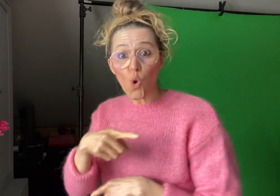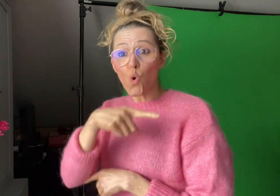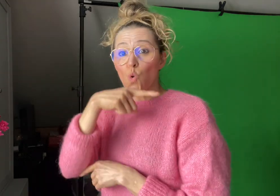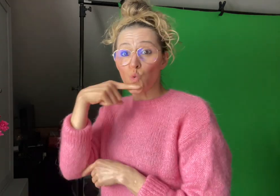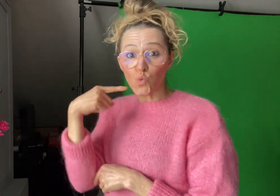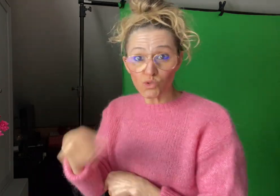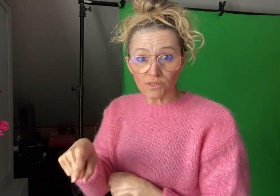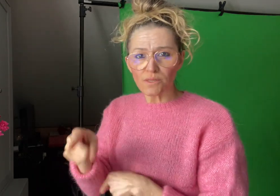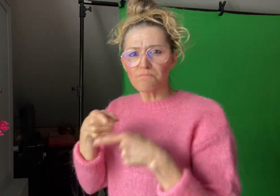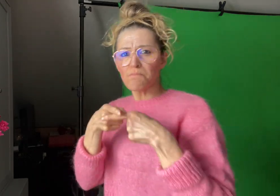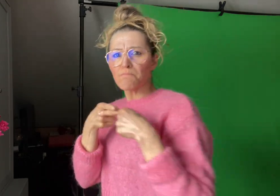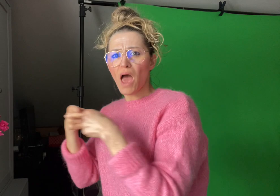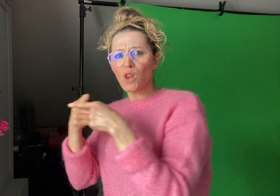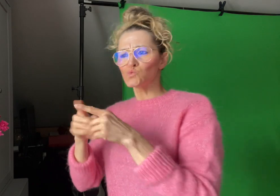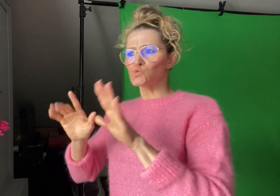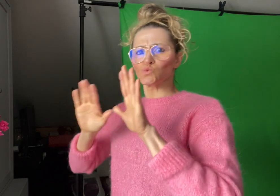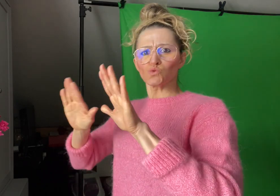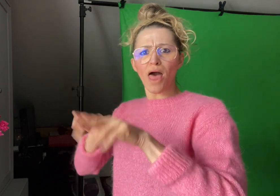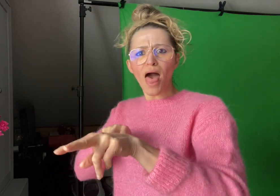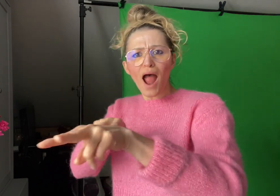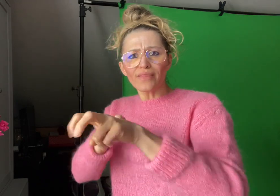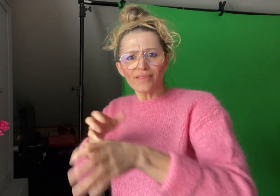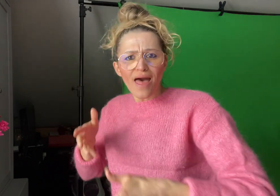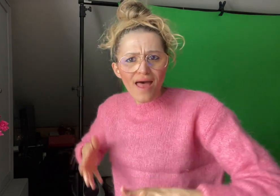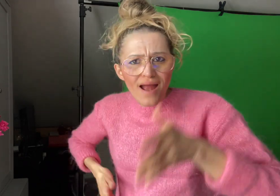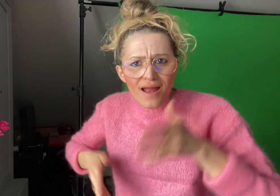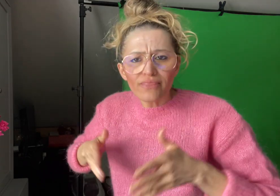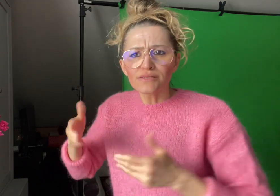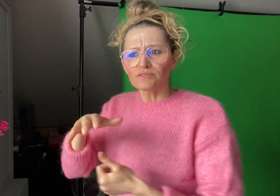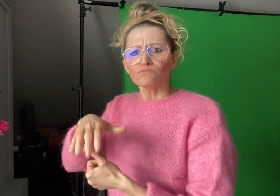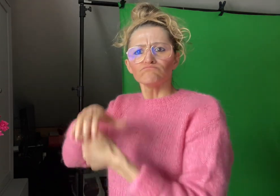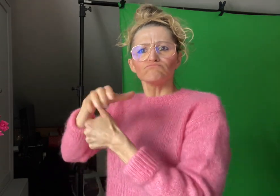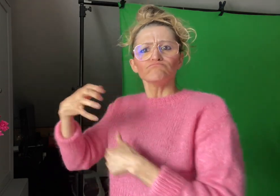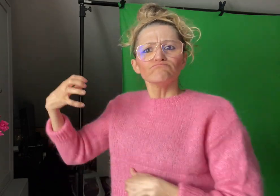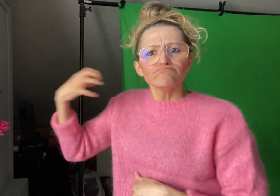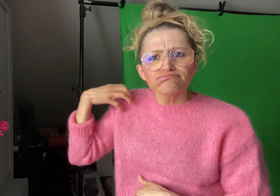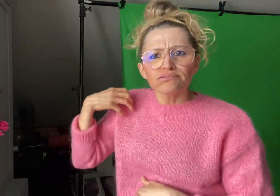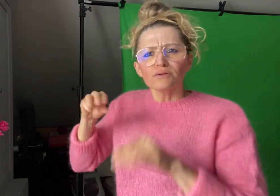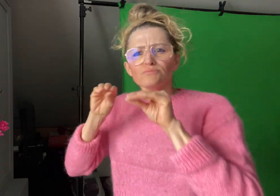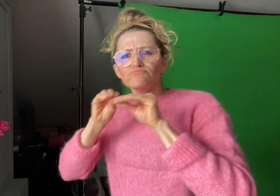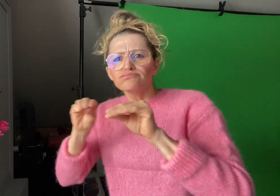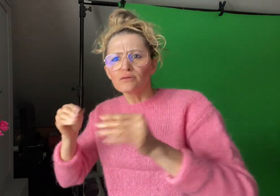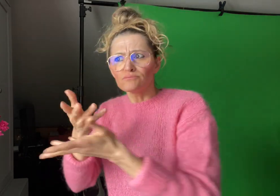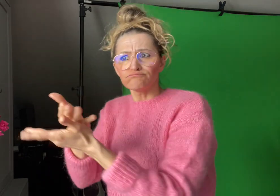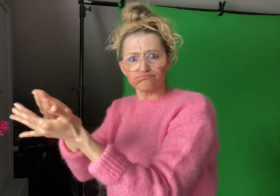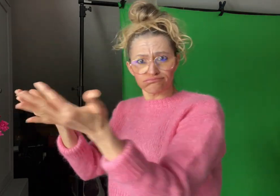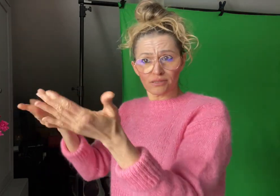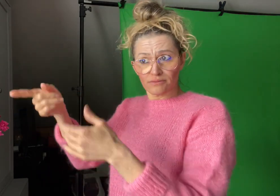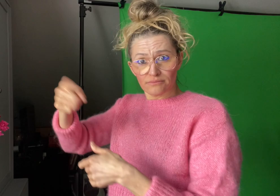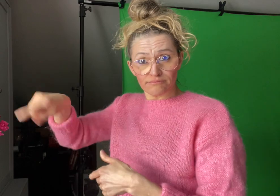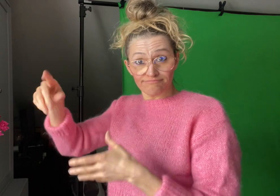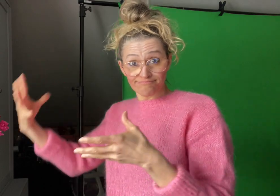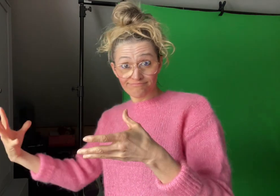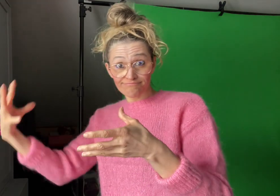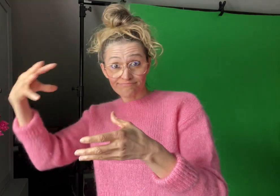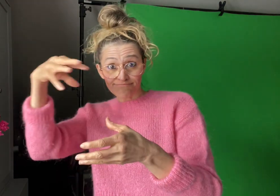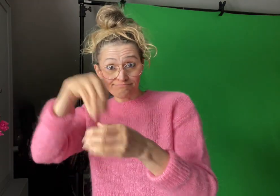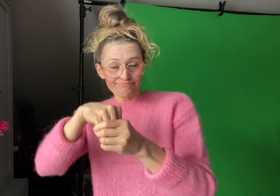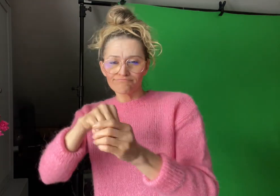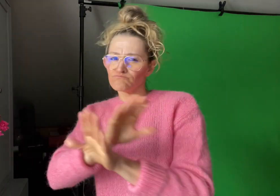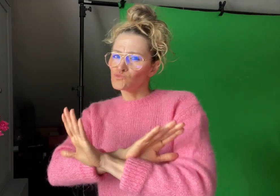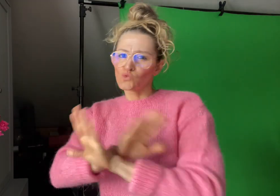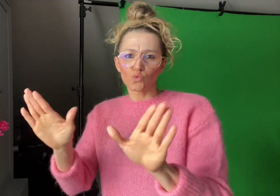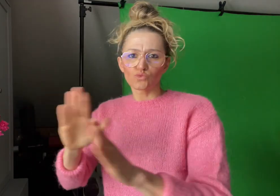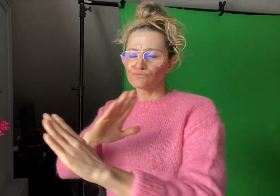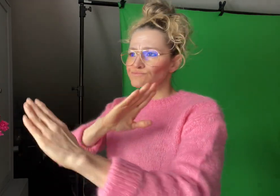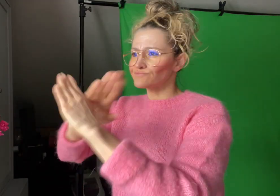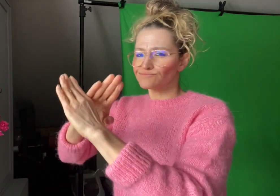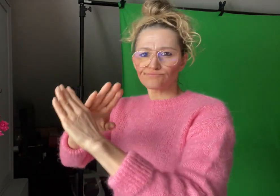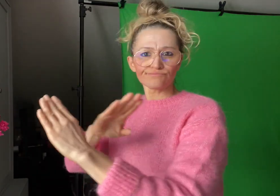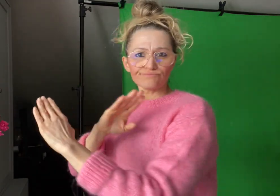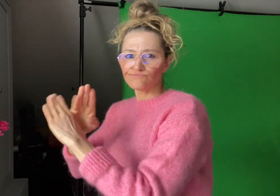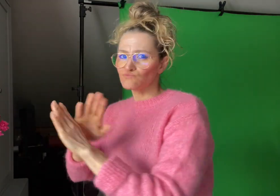decided that Russian and Belarusian athletes and officials would